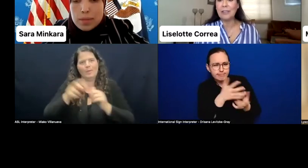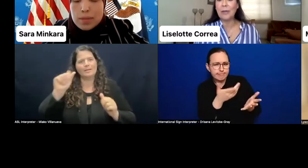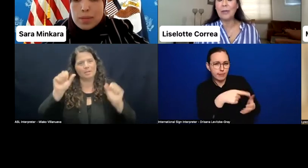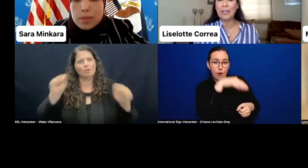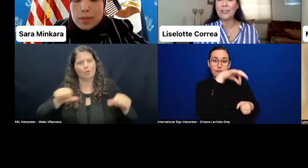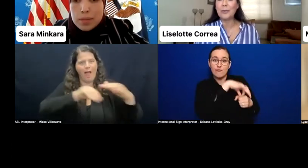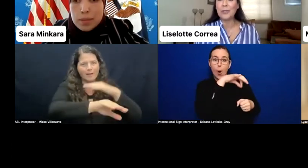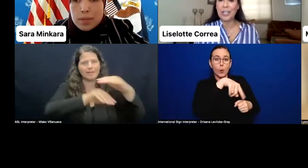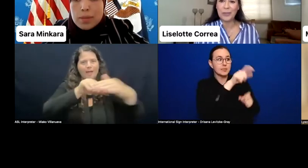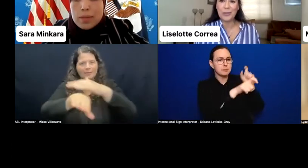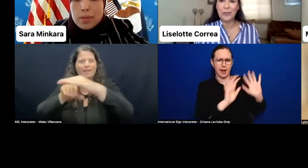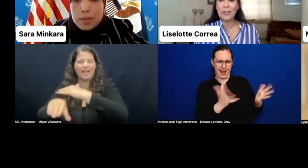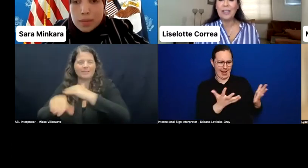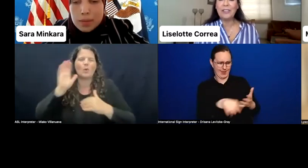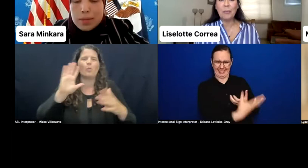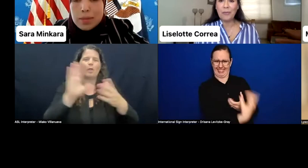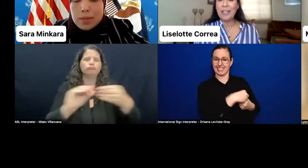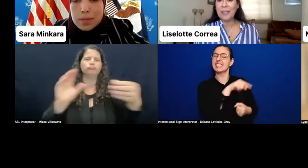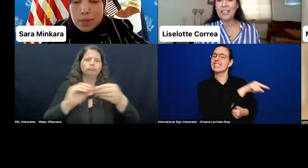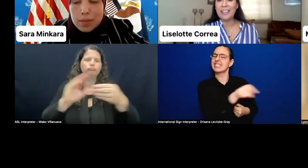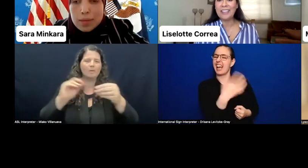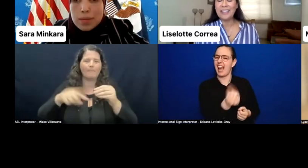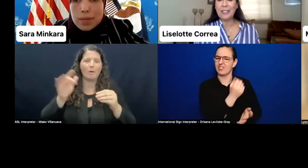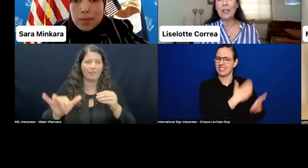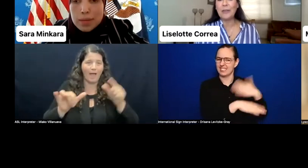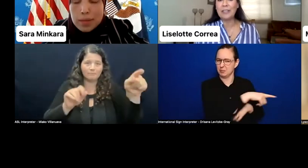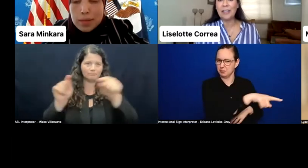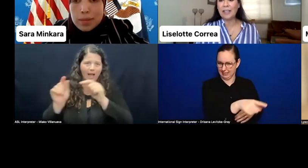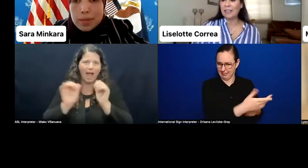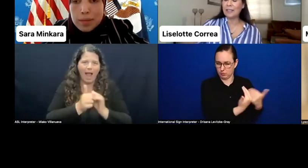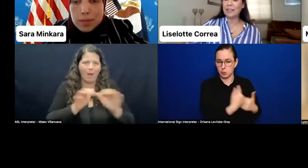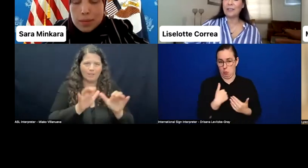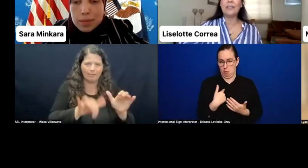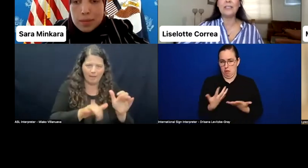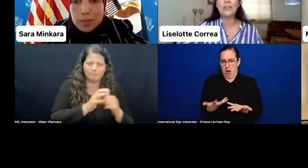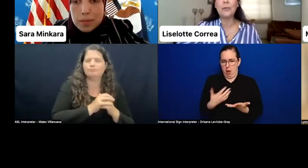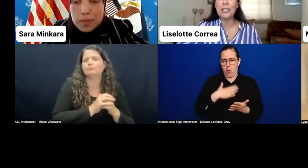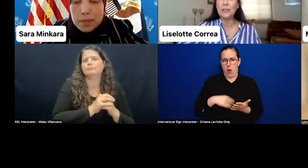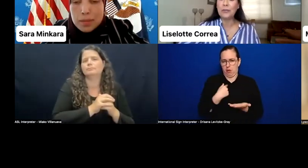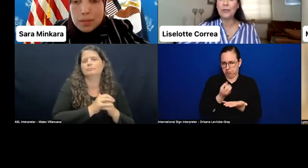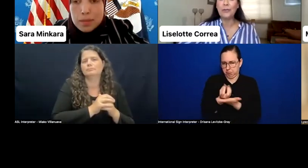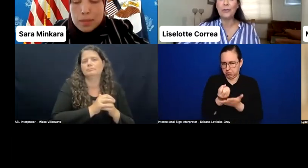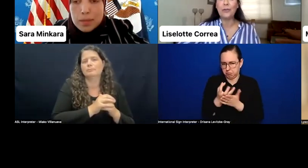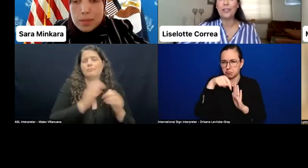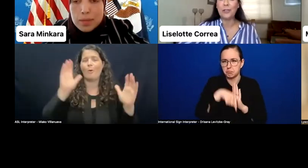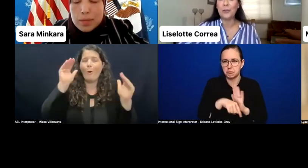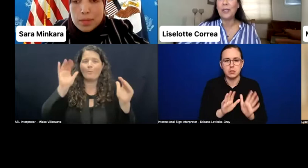So I would like to share with you some of them in order that these could be useful for you